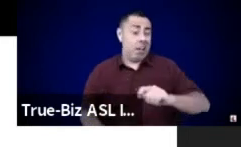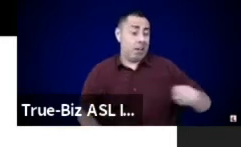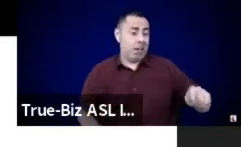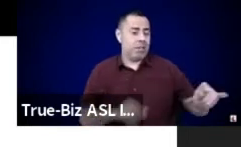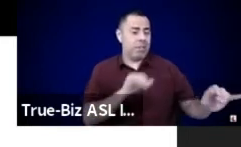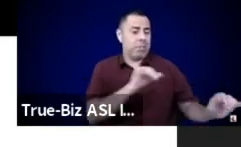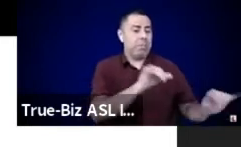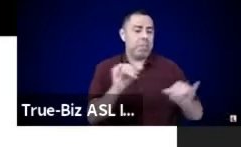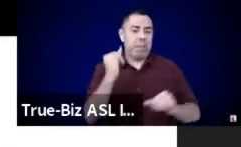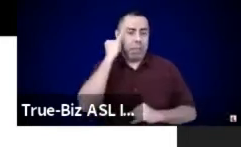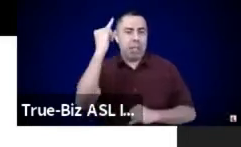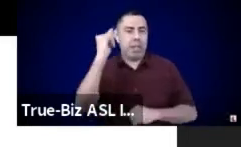We're dancing here.